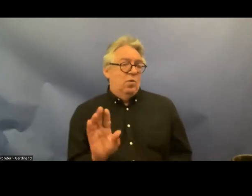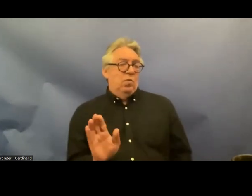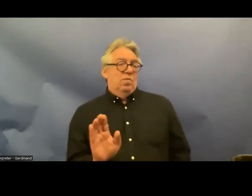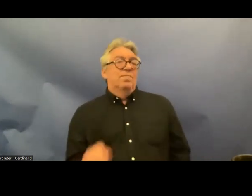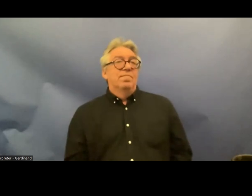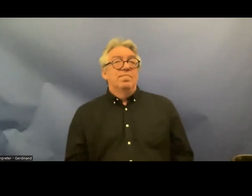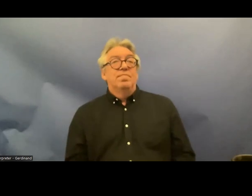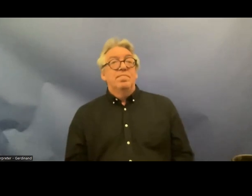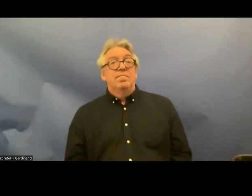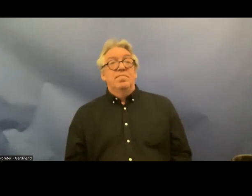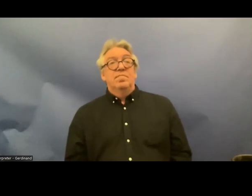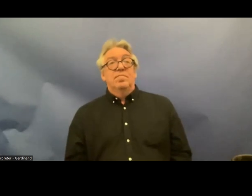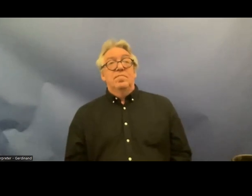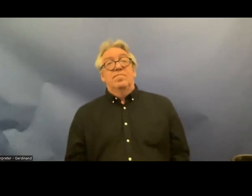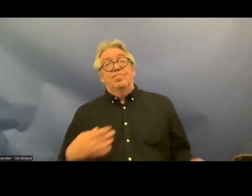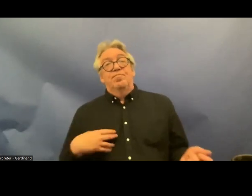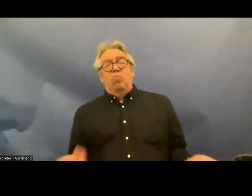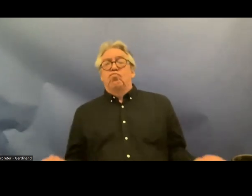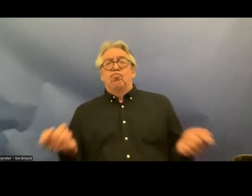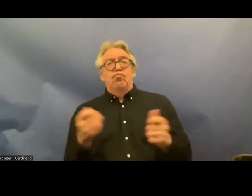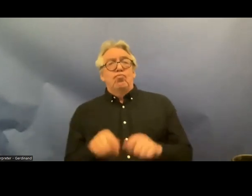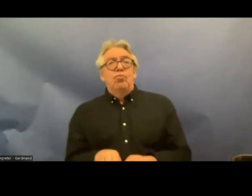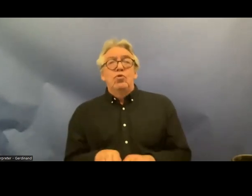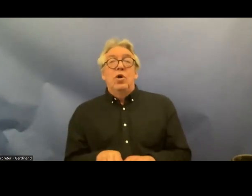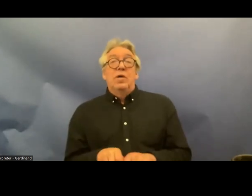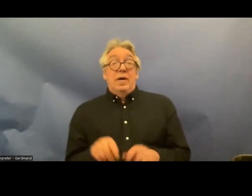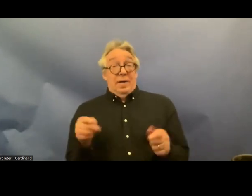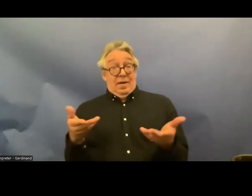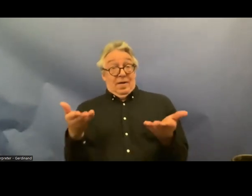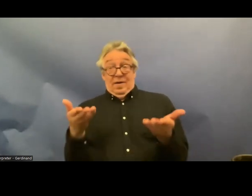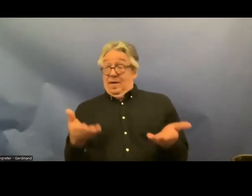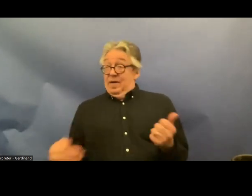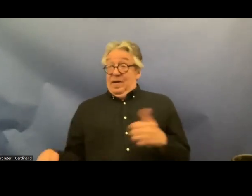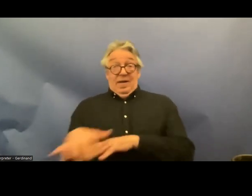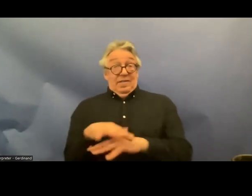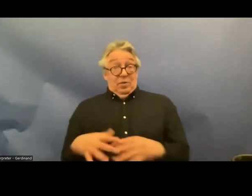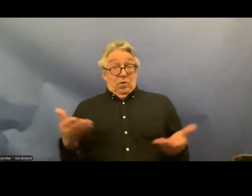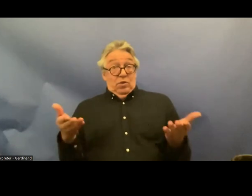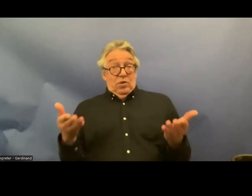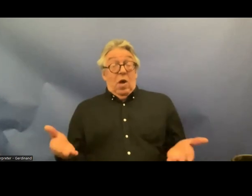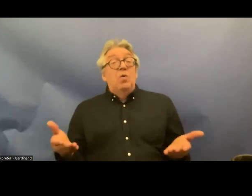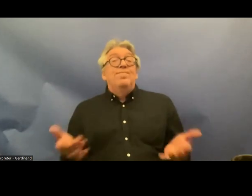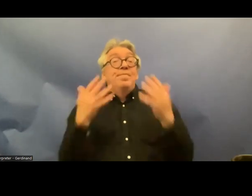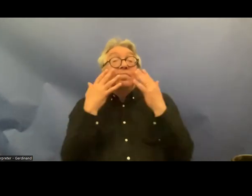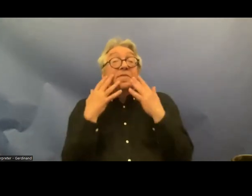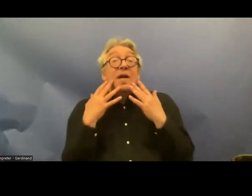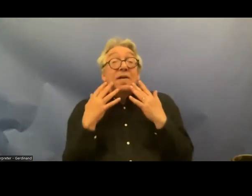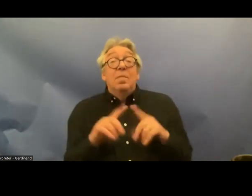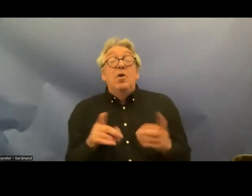conclude um that in this situation it is unfortunate that in Finland disability